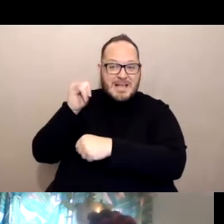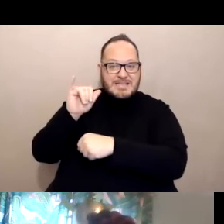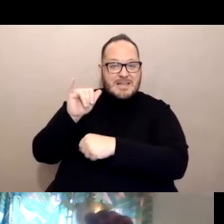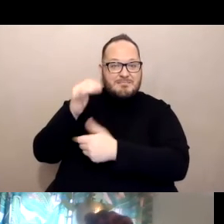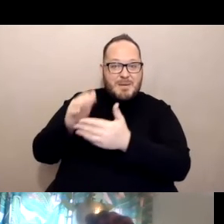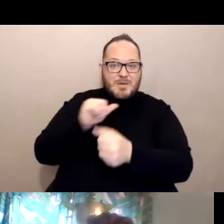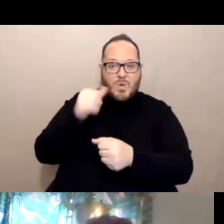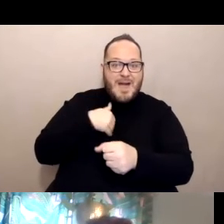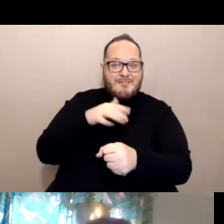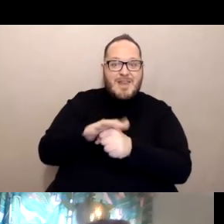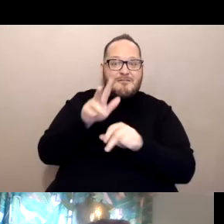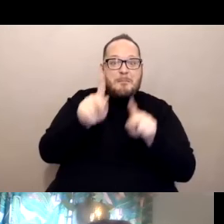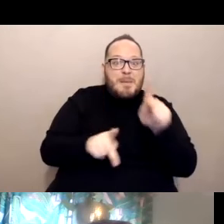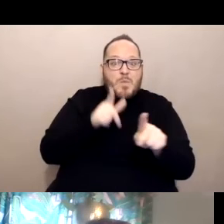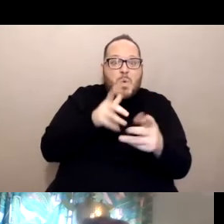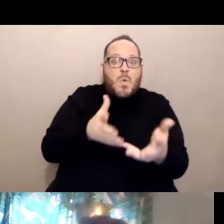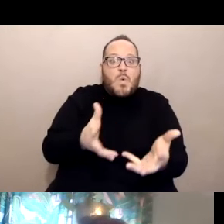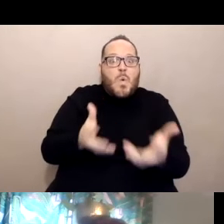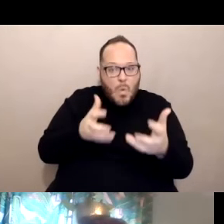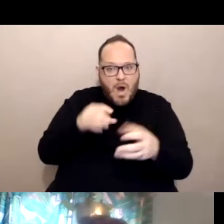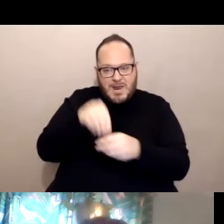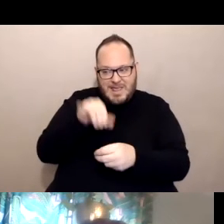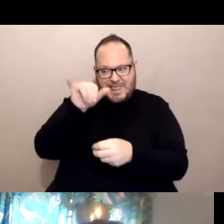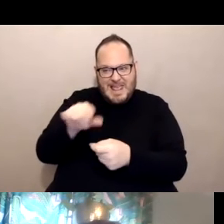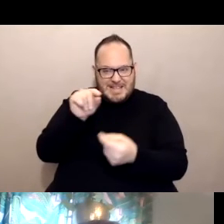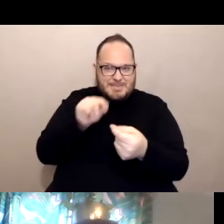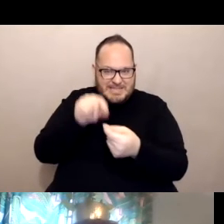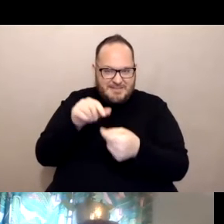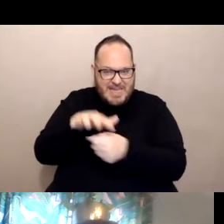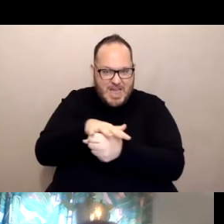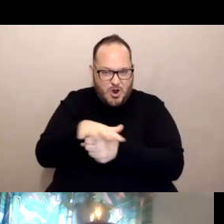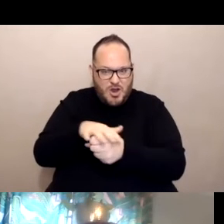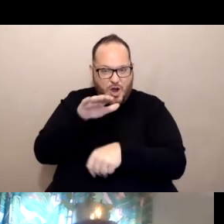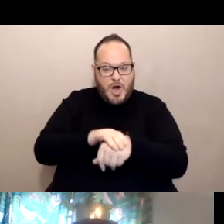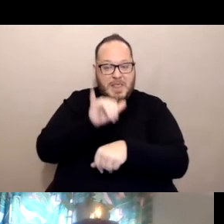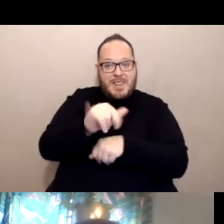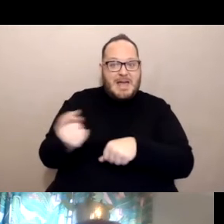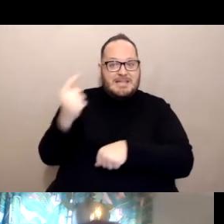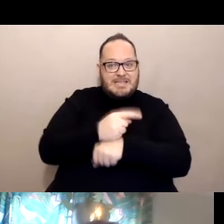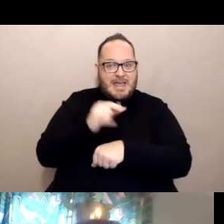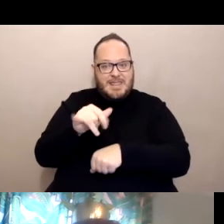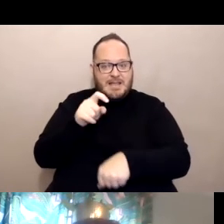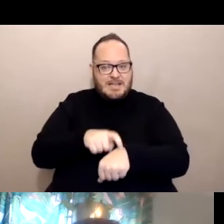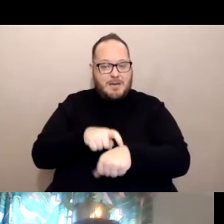in that area for that day and that time. Sometimes that happens. And that means you can call them